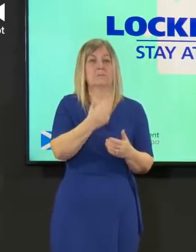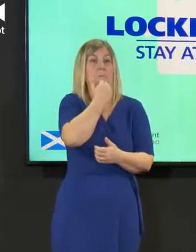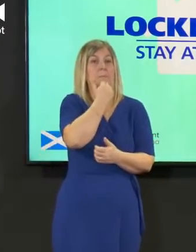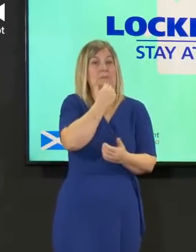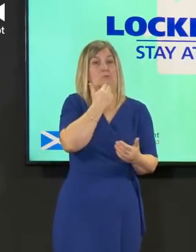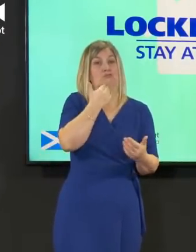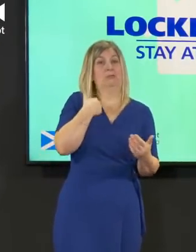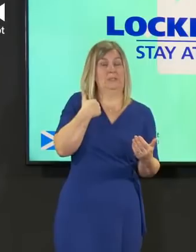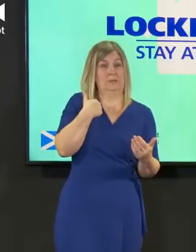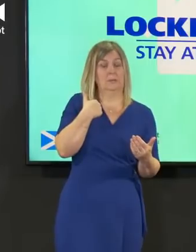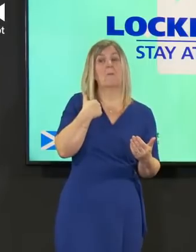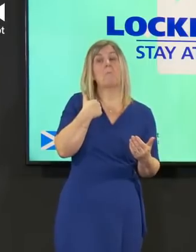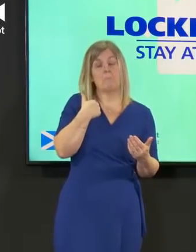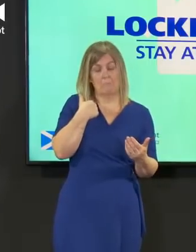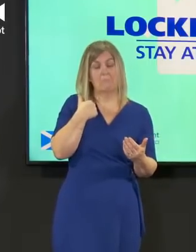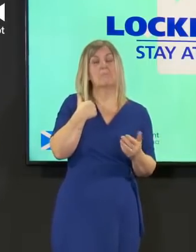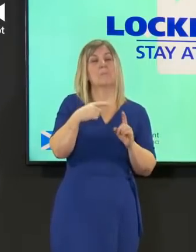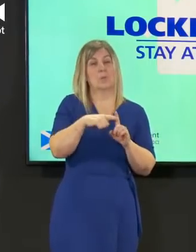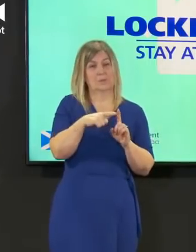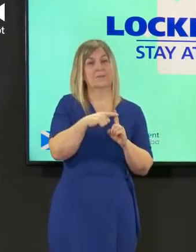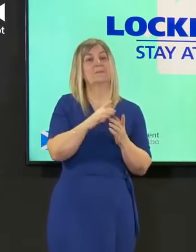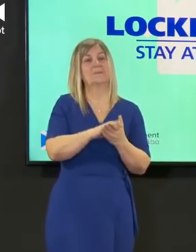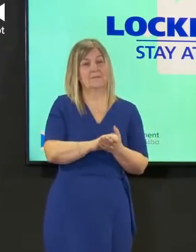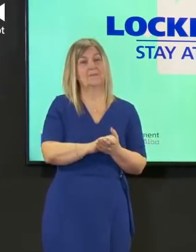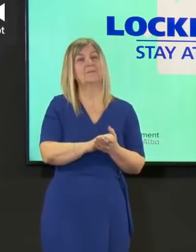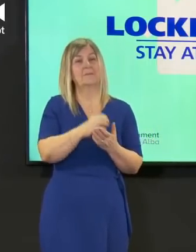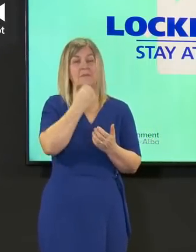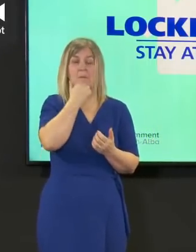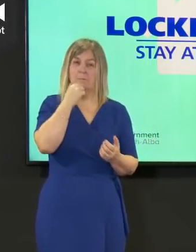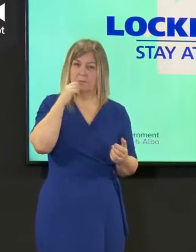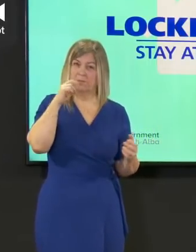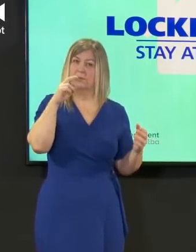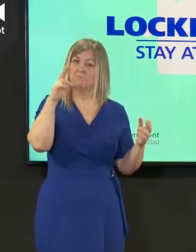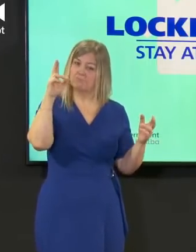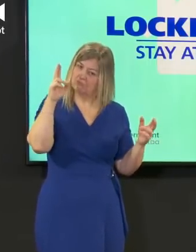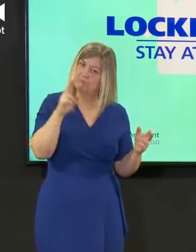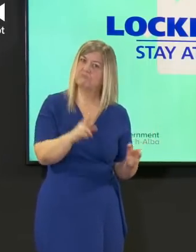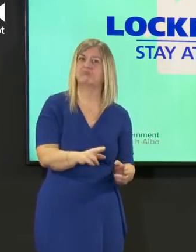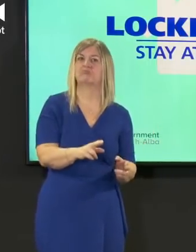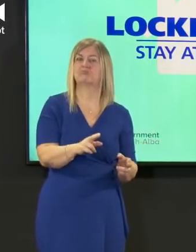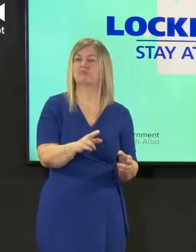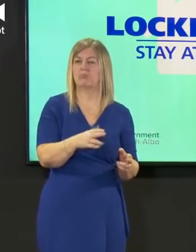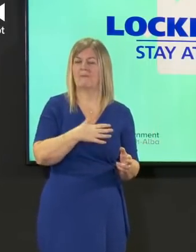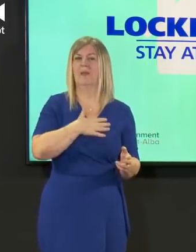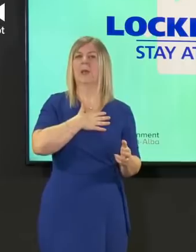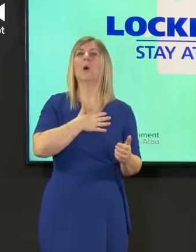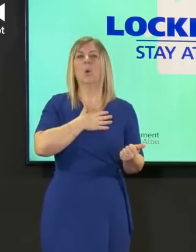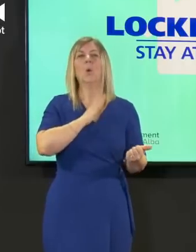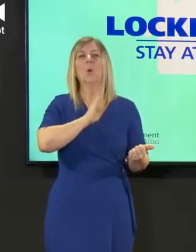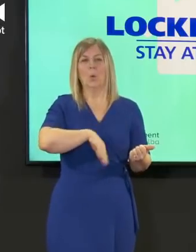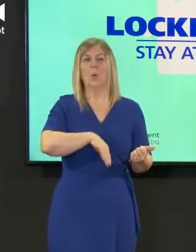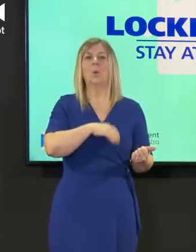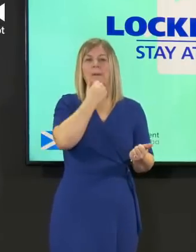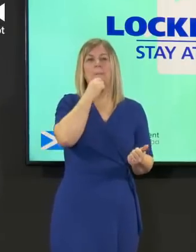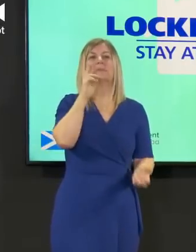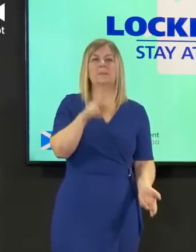are signs that are encouraging they do give us reasons to be optimistic as the vaccination program